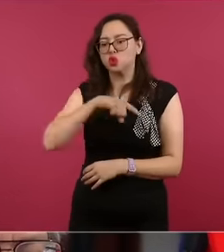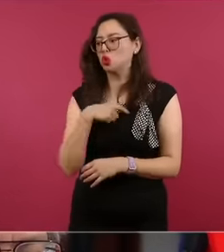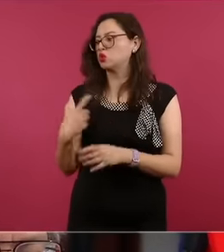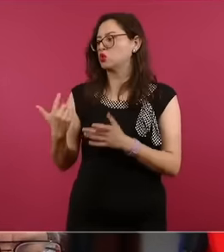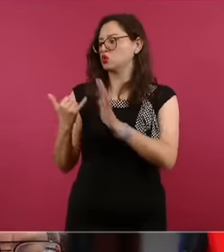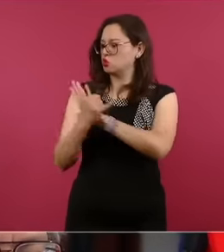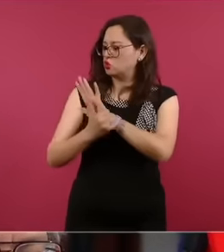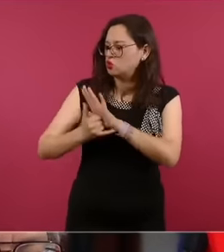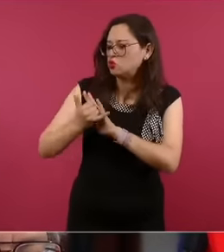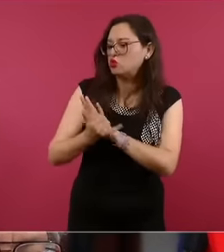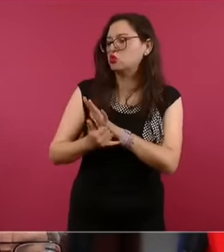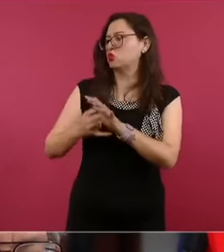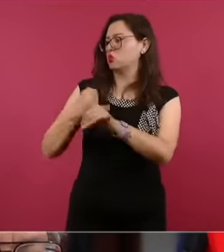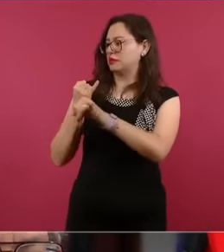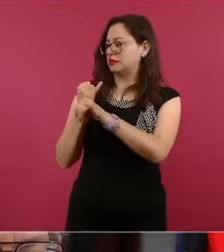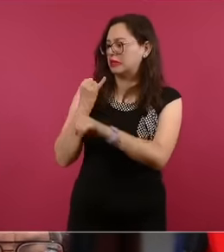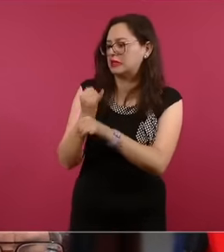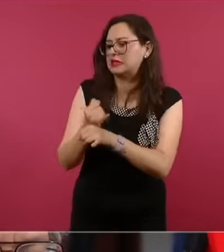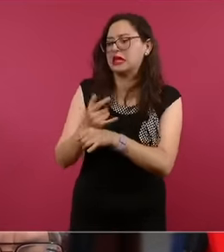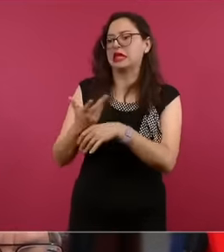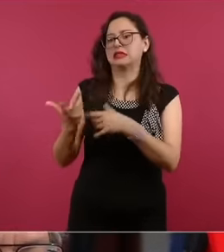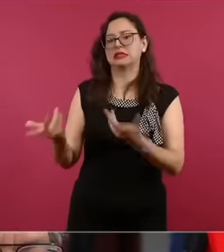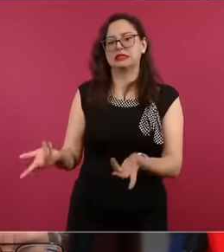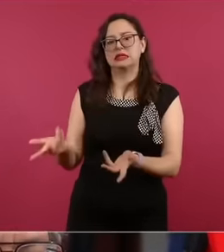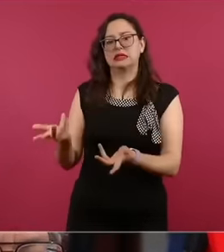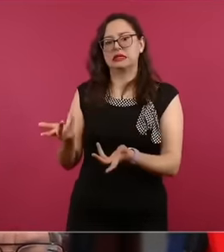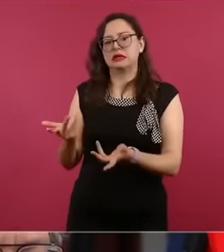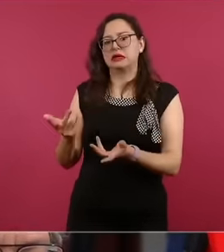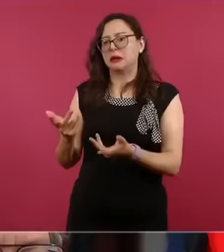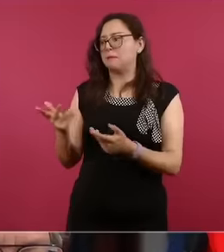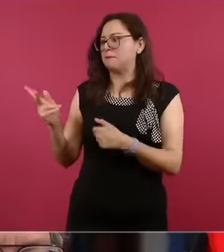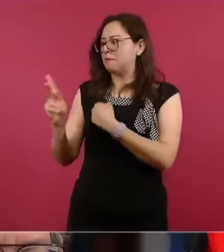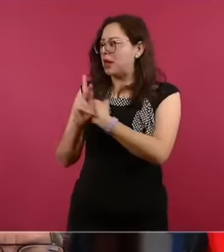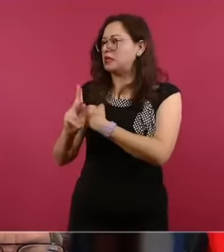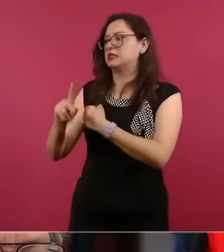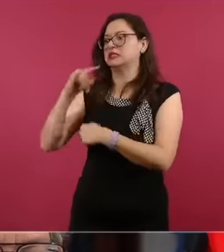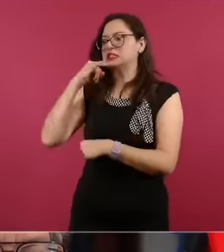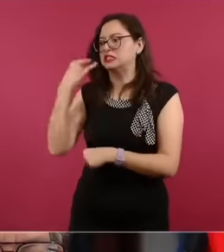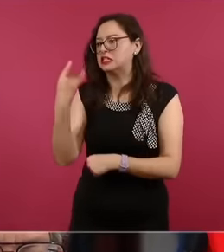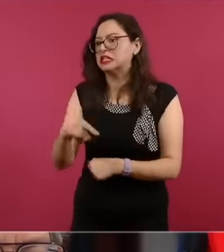not here only from Peru and Mexico but also from the other countries Chile Bolivia Argentina